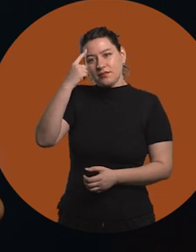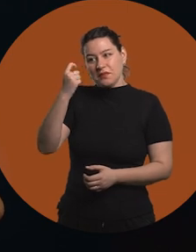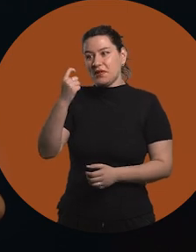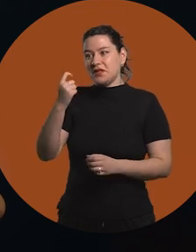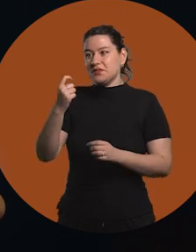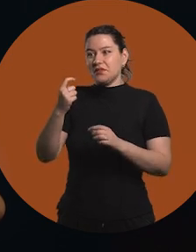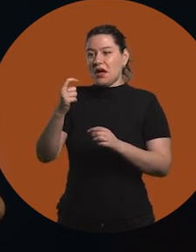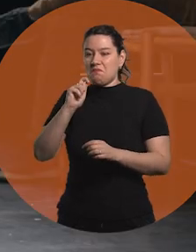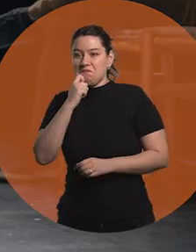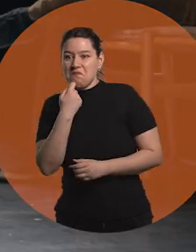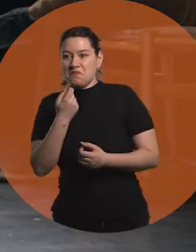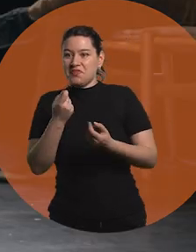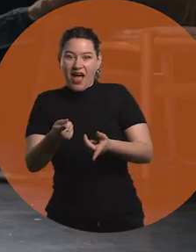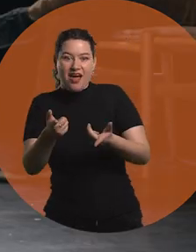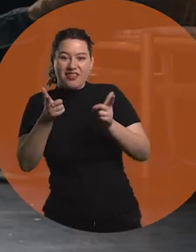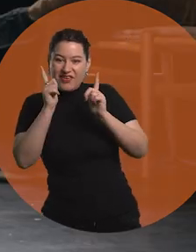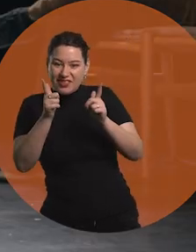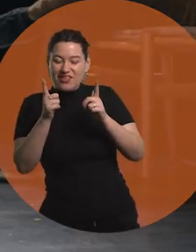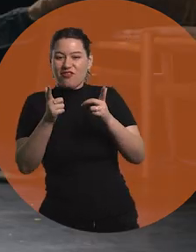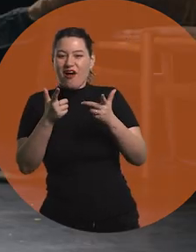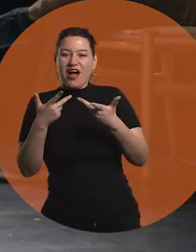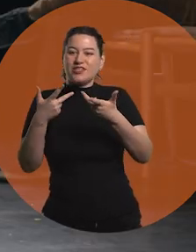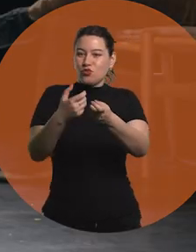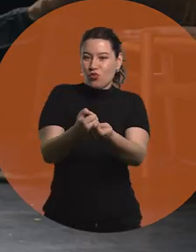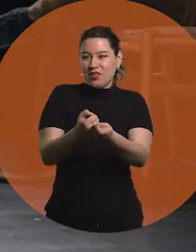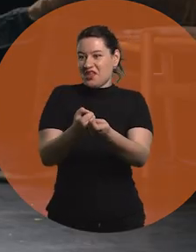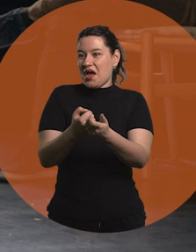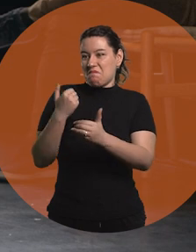that is attractive, that amuses them, that helps them to develop.